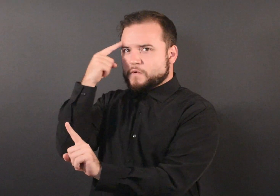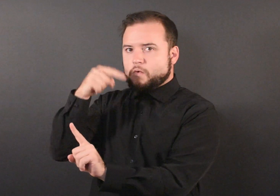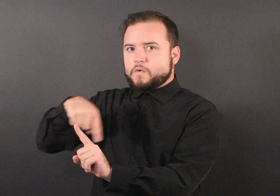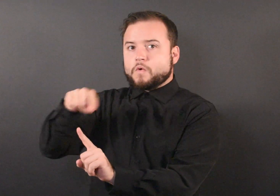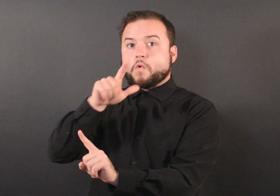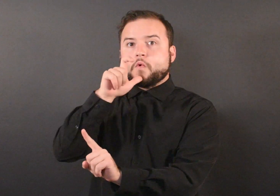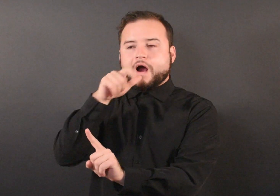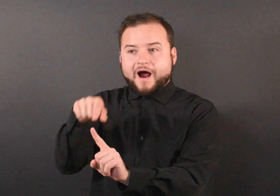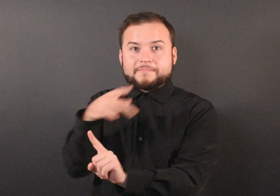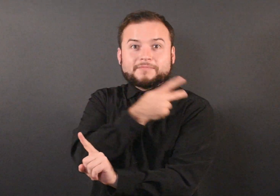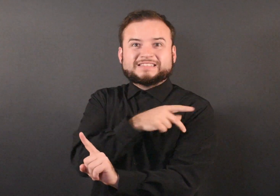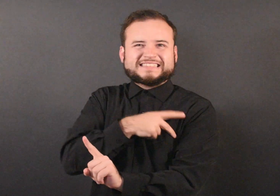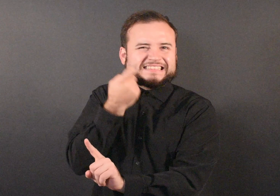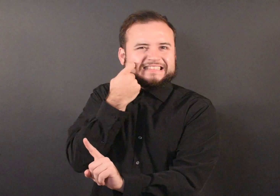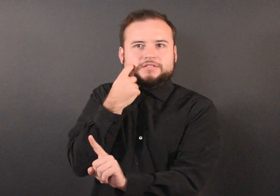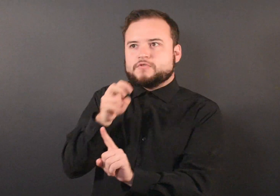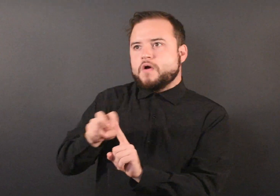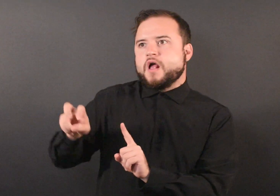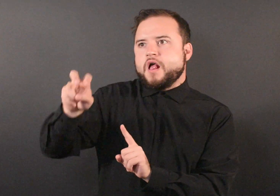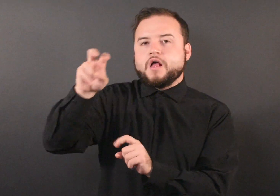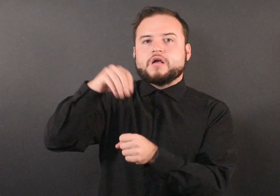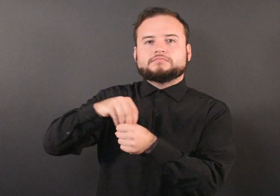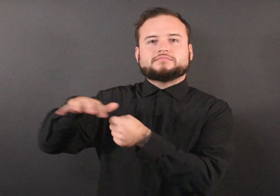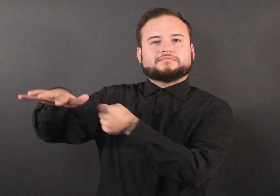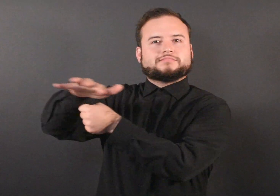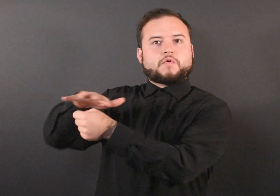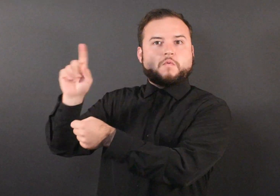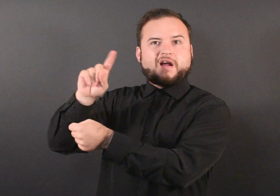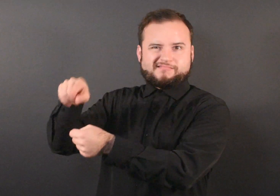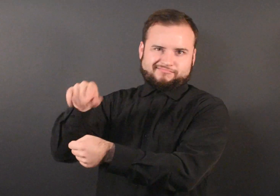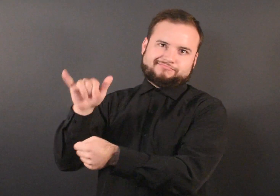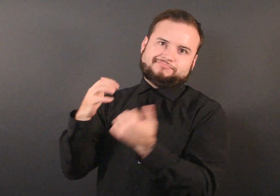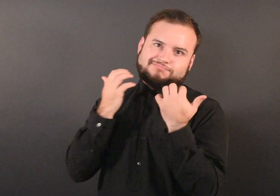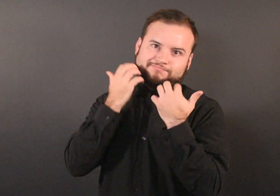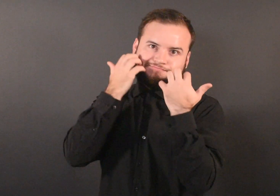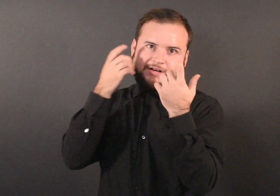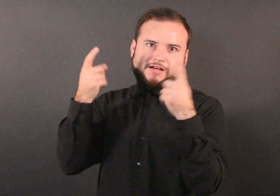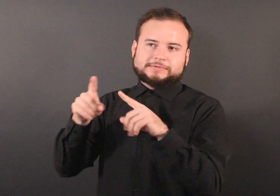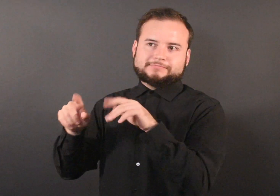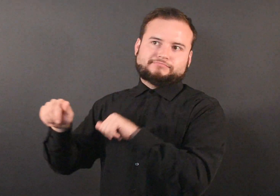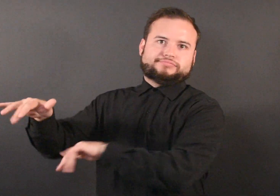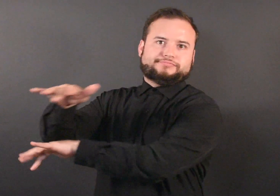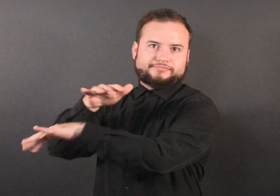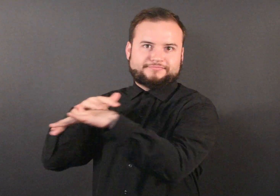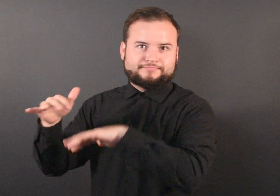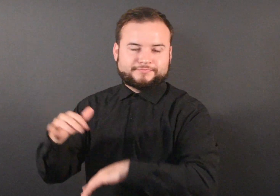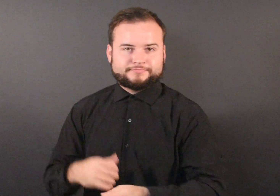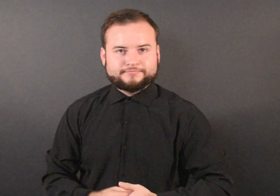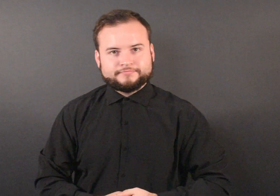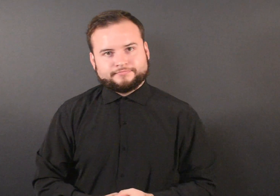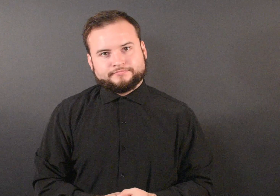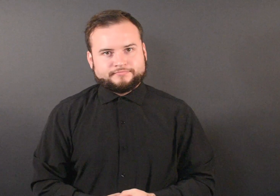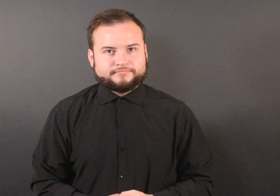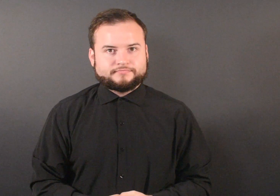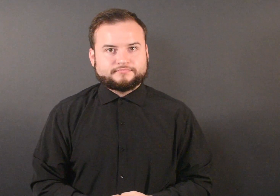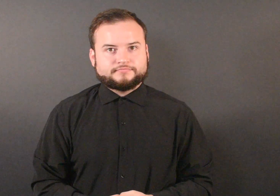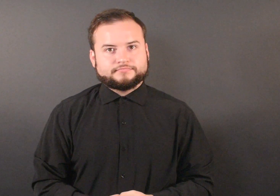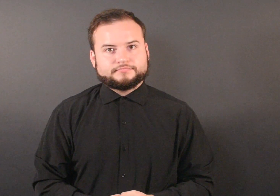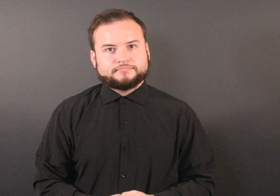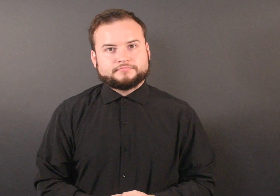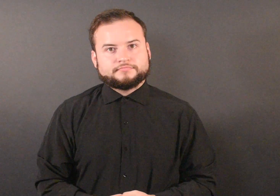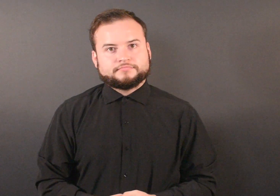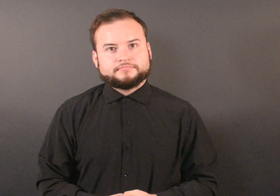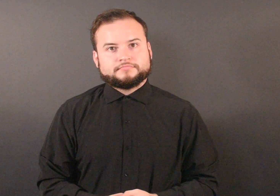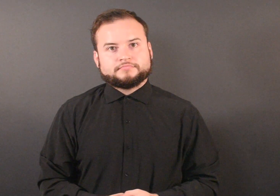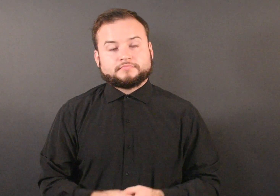where the virus is circulating.